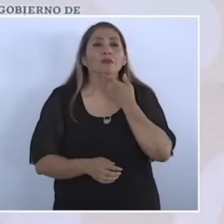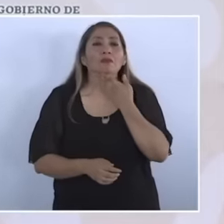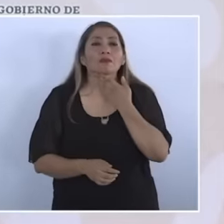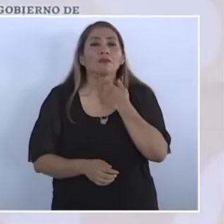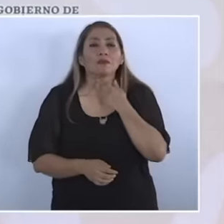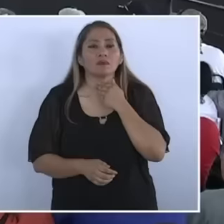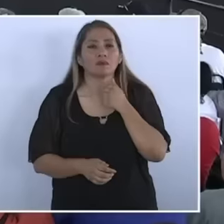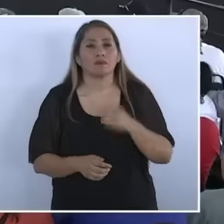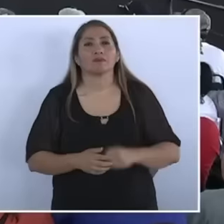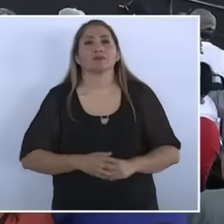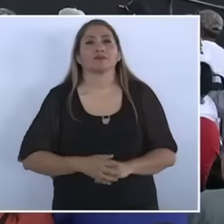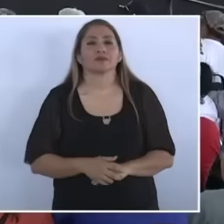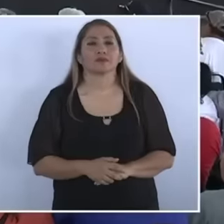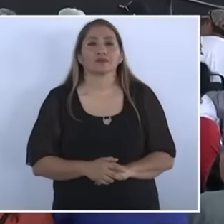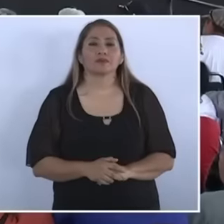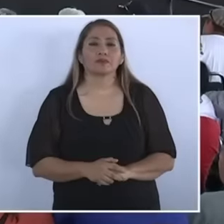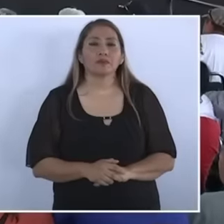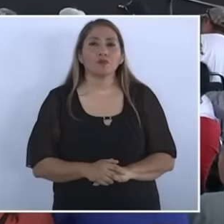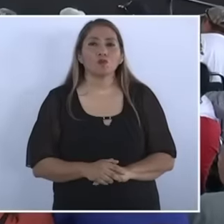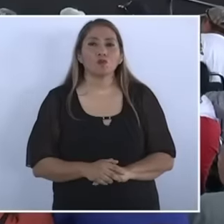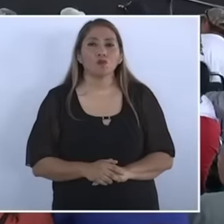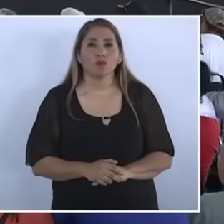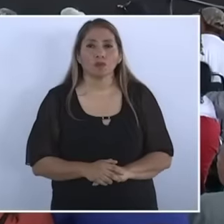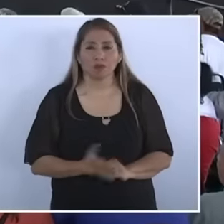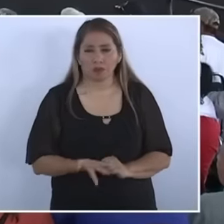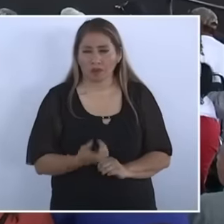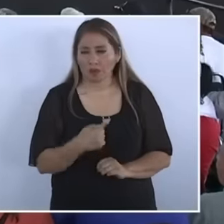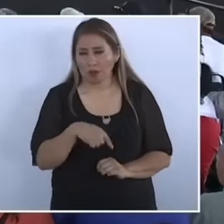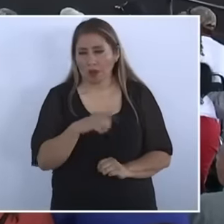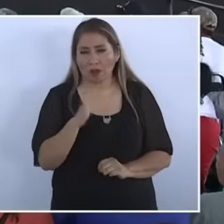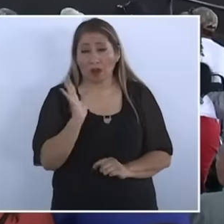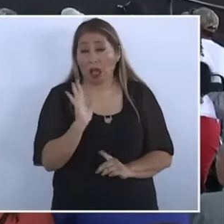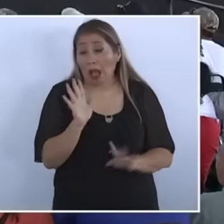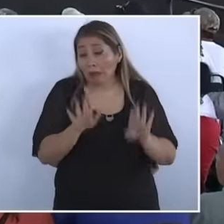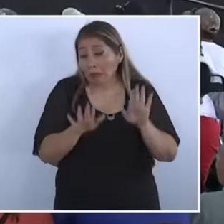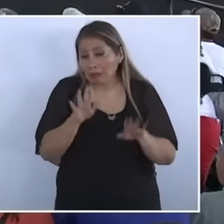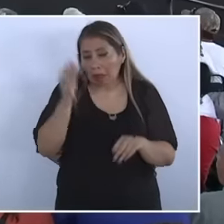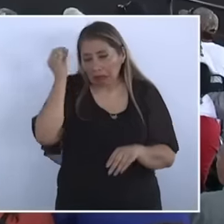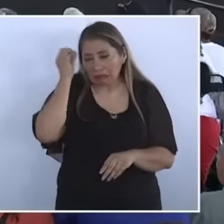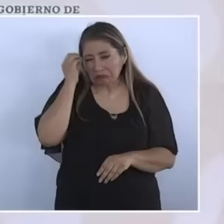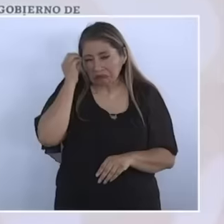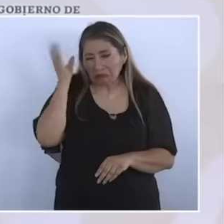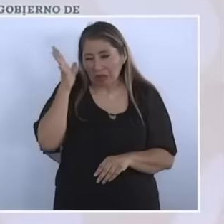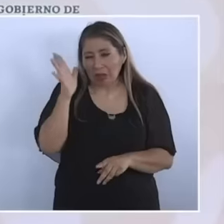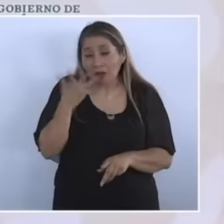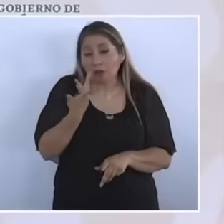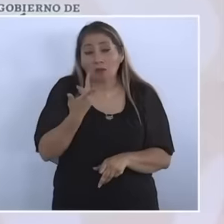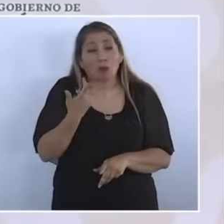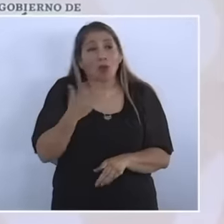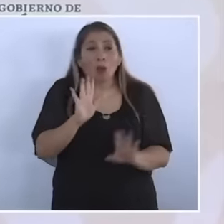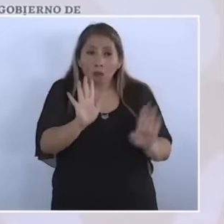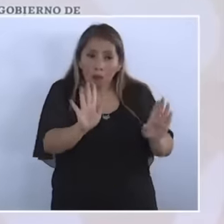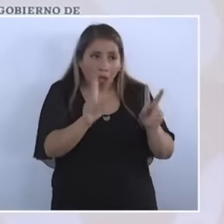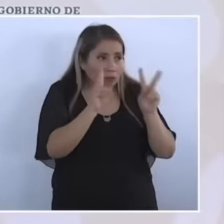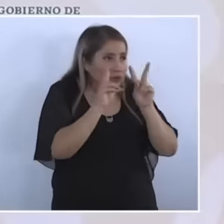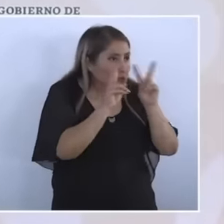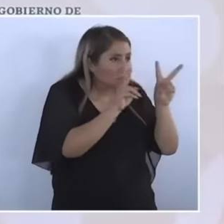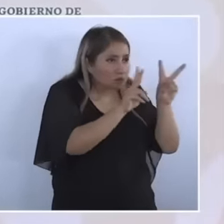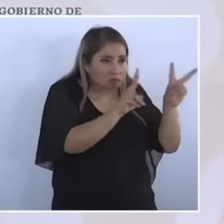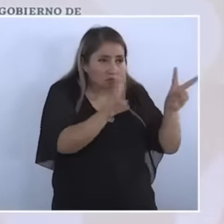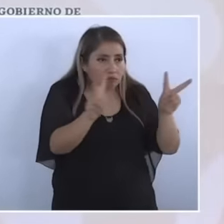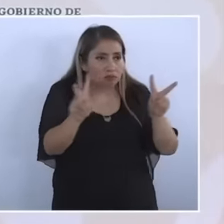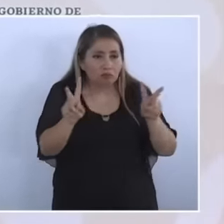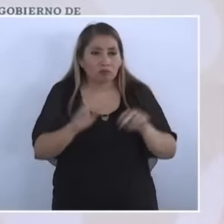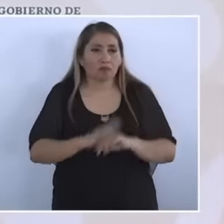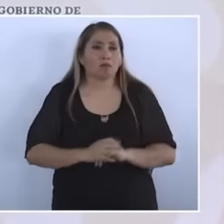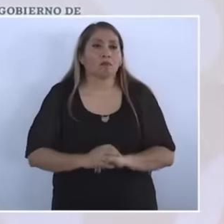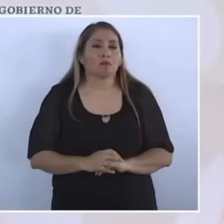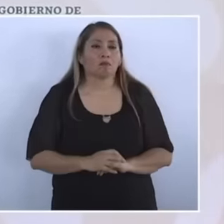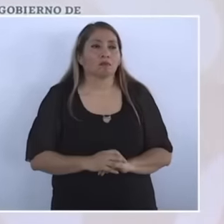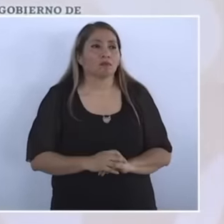and of the municipalities because sometimes that is forgotten Well, I told them, well, look at it, I just want there to